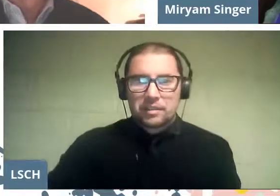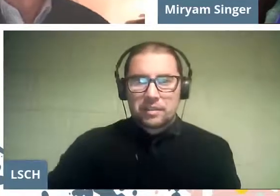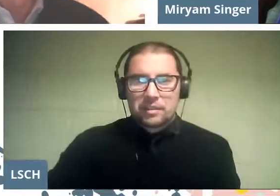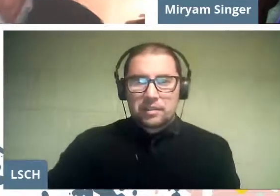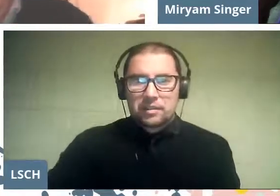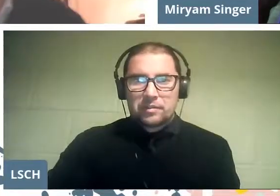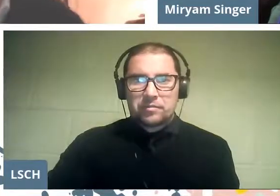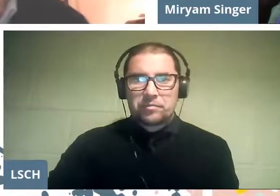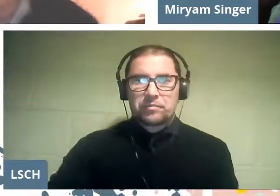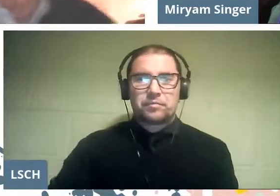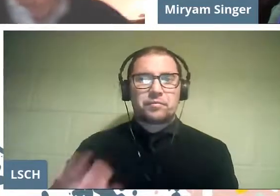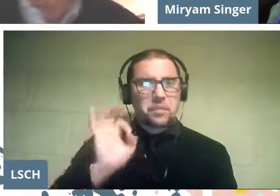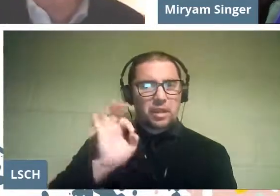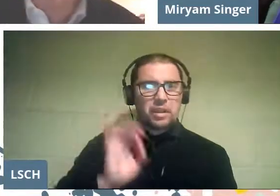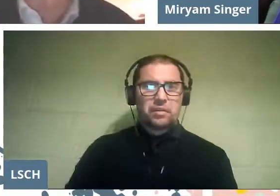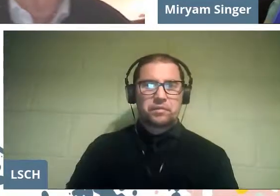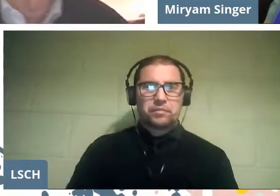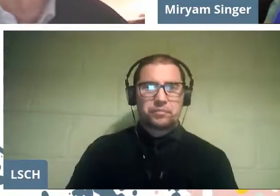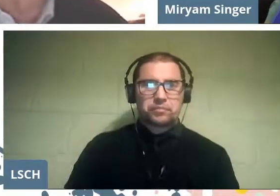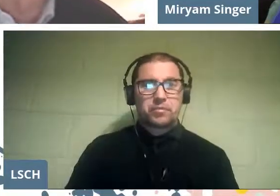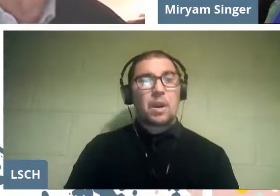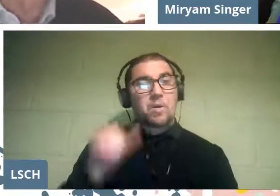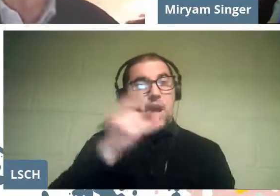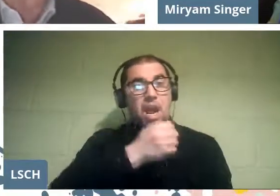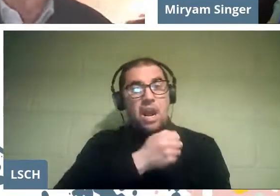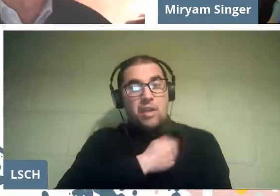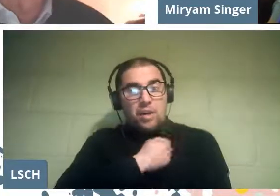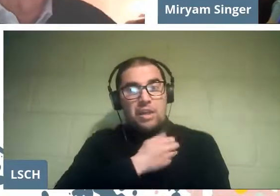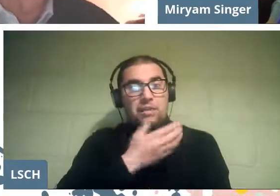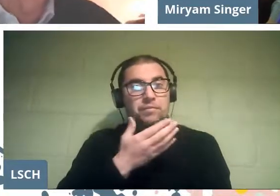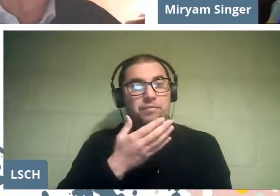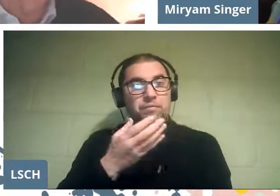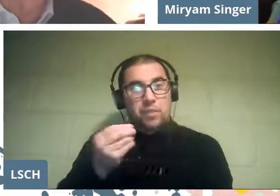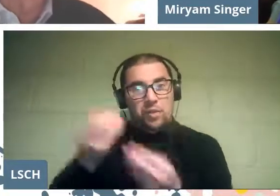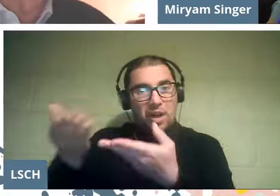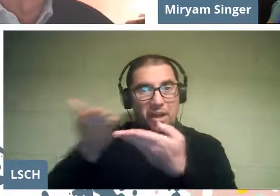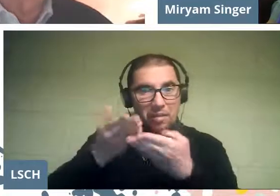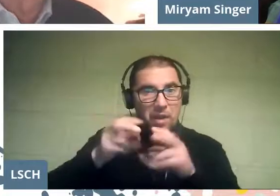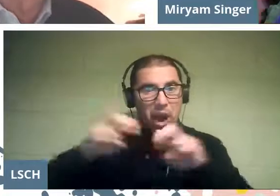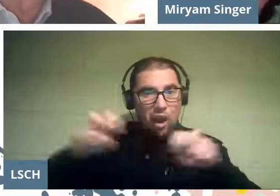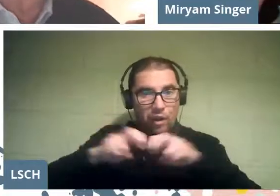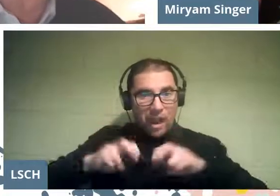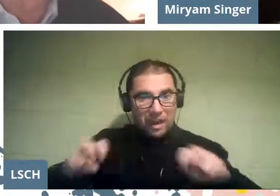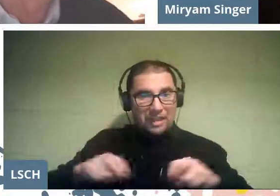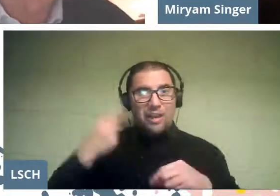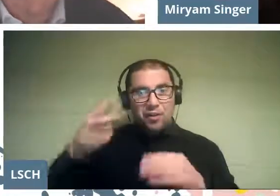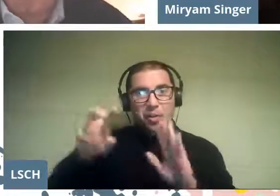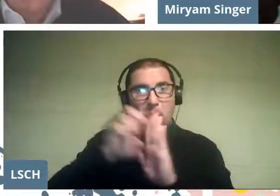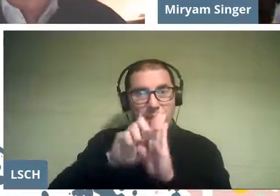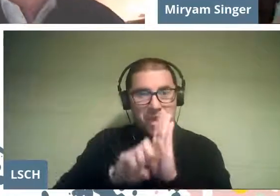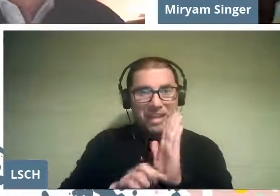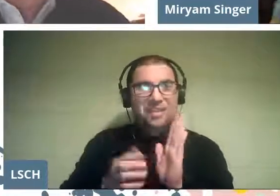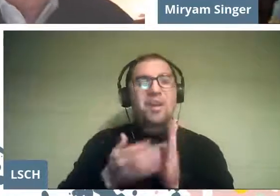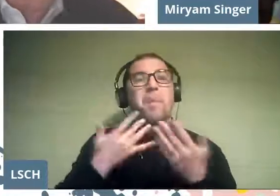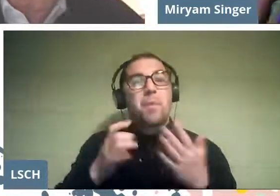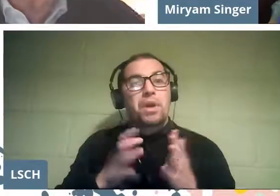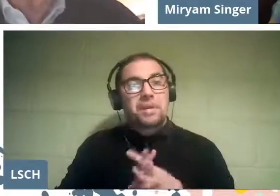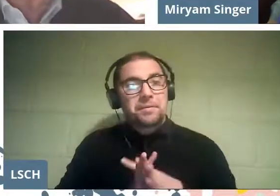Fantastic, well, on behalf of the Catholic university of Valparaíso we offer you the chamber orchestra for your projects because children